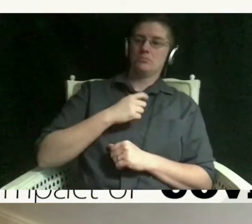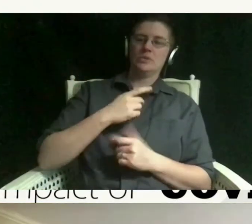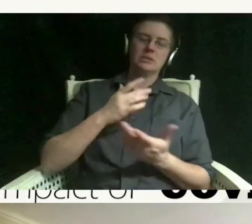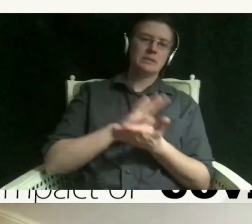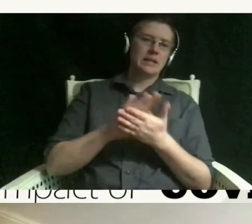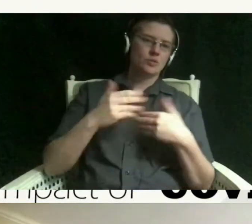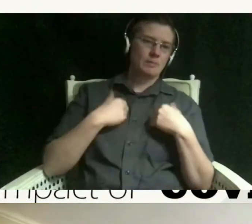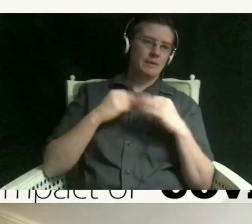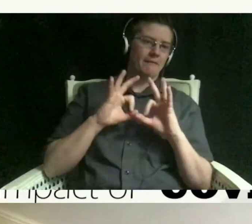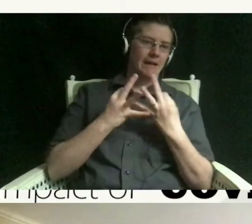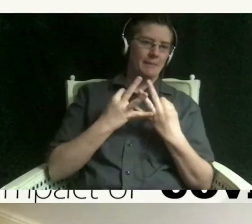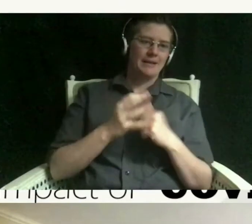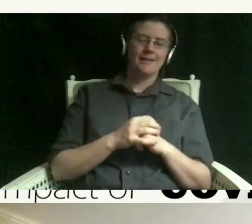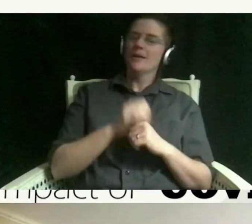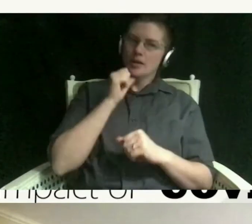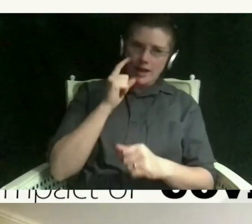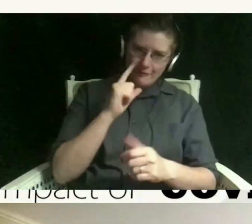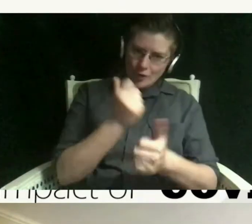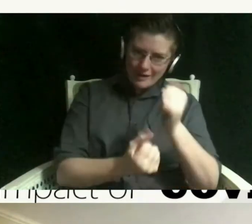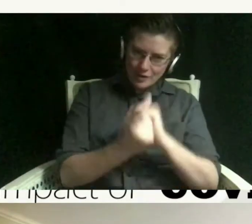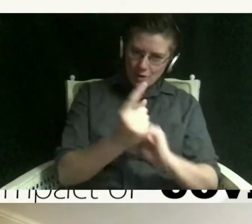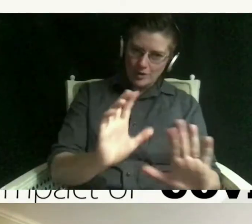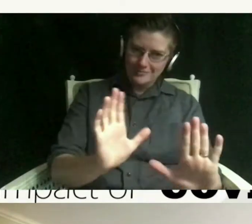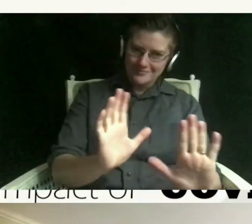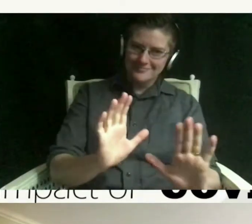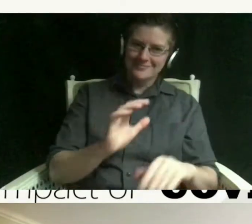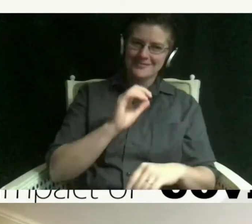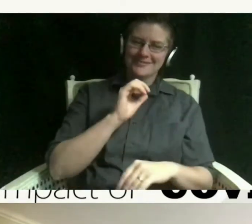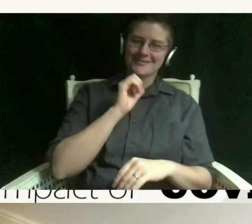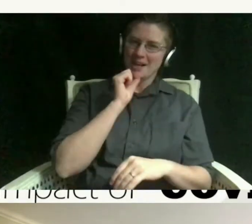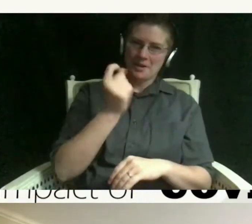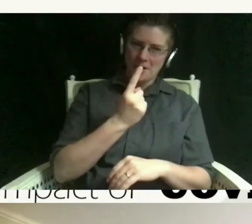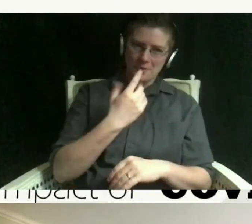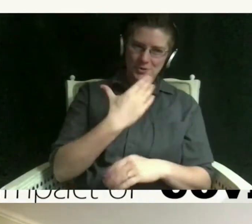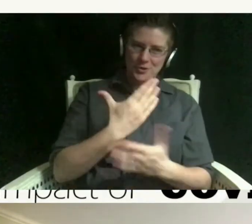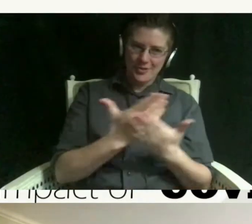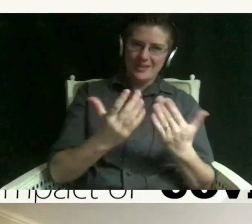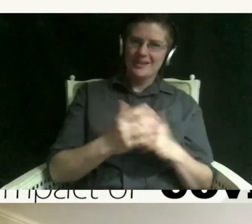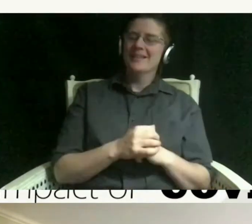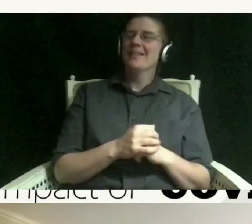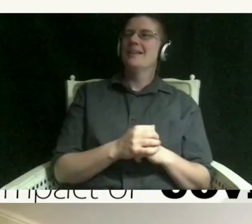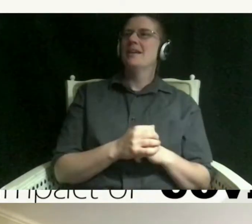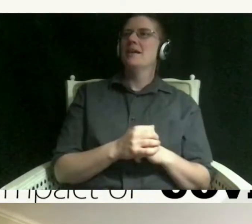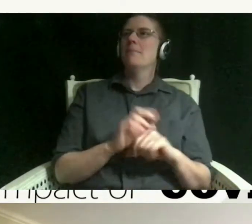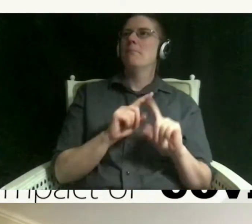not not for everyone is that a good thing but um i really do appreciate my friends